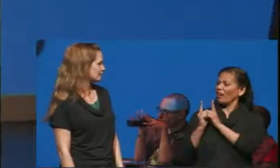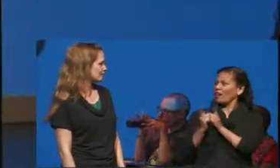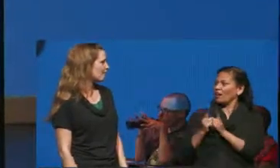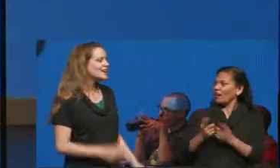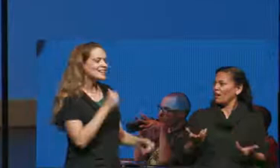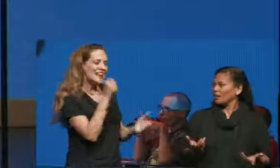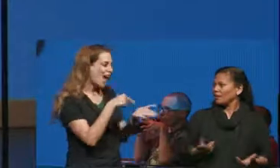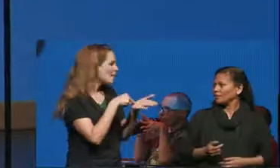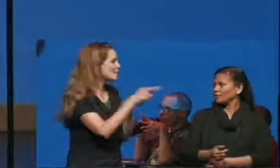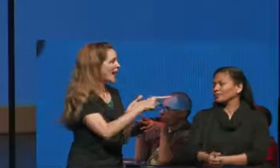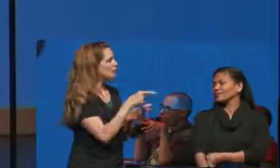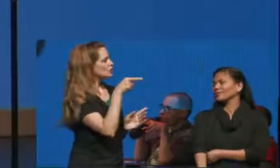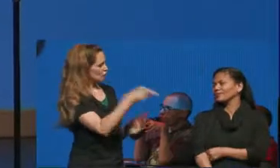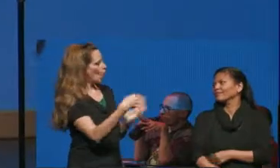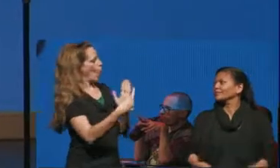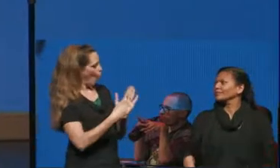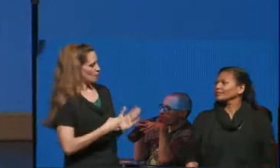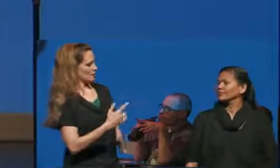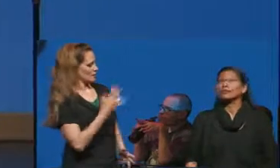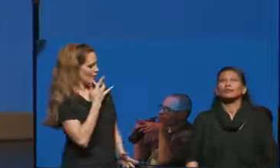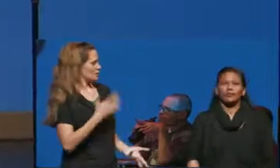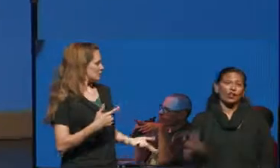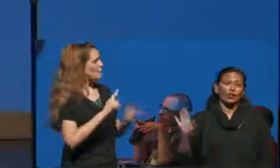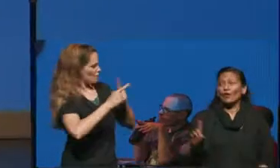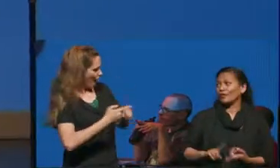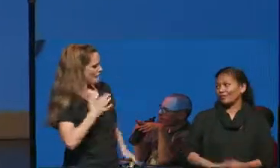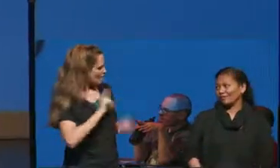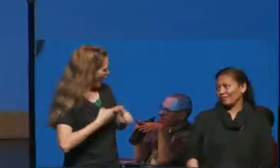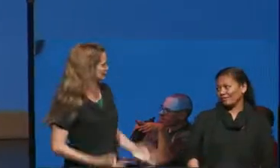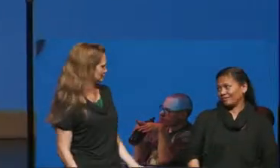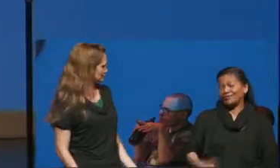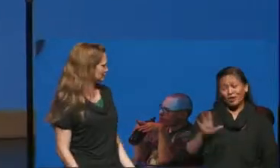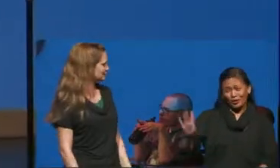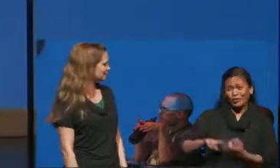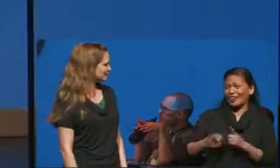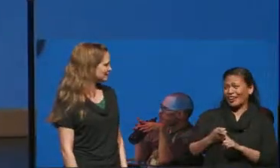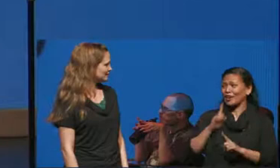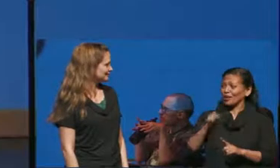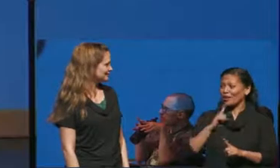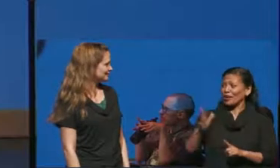friend of mine who owed me a favor for my wrath female conquest well let's just